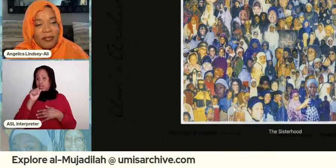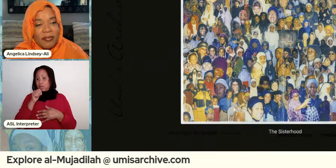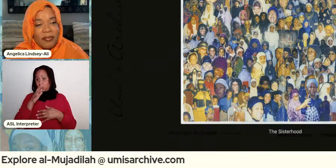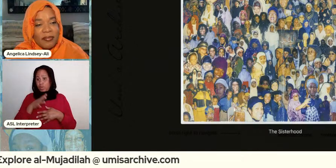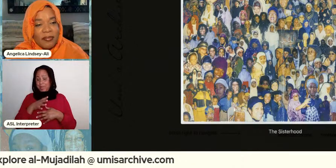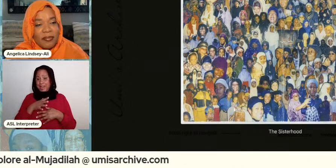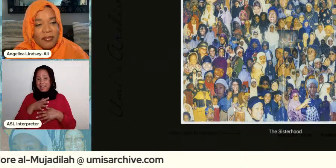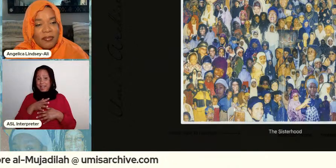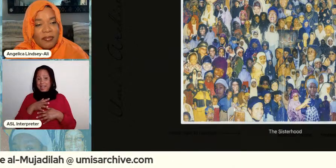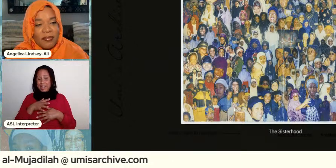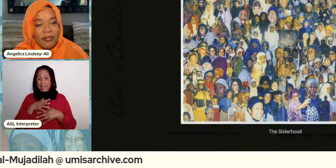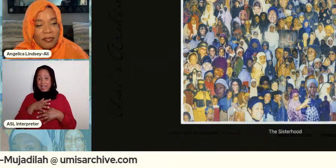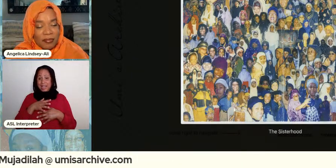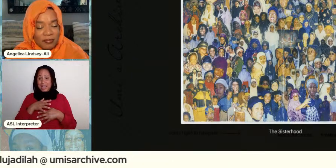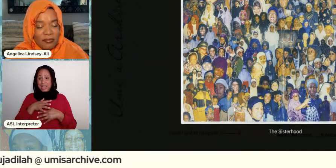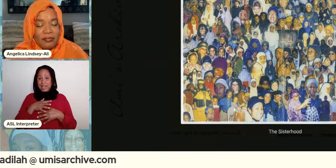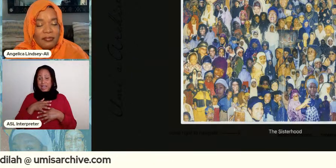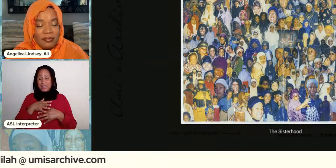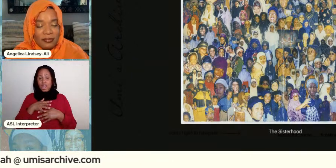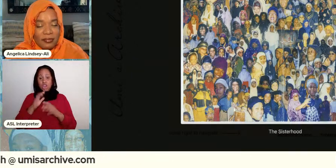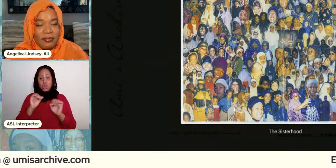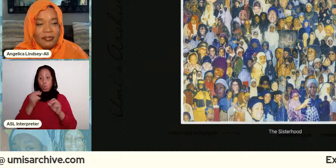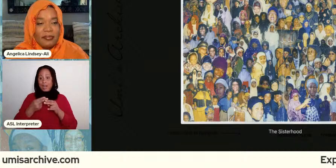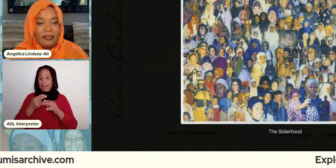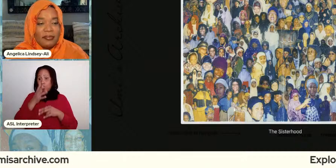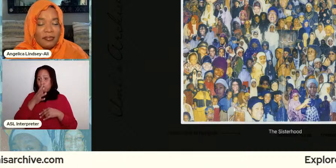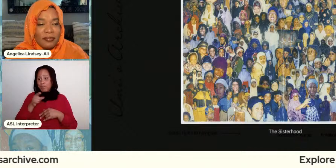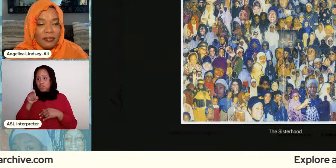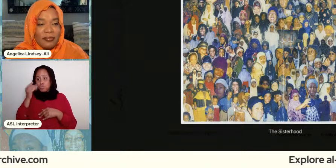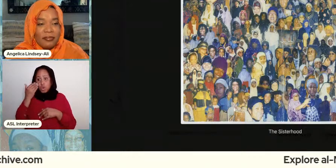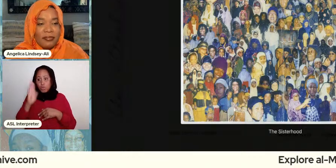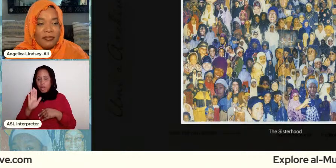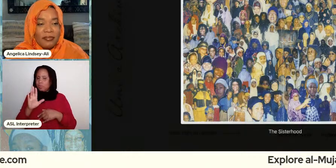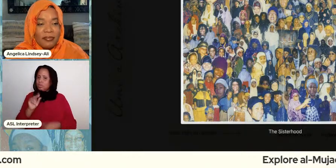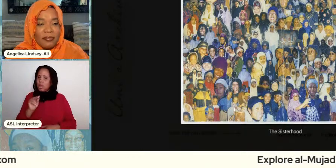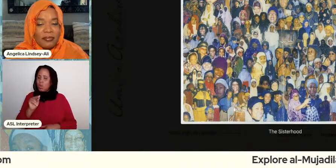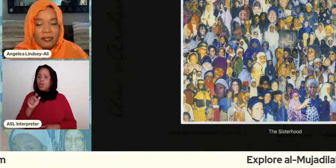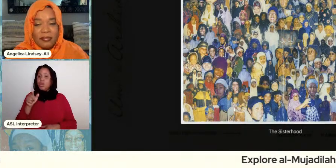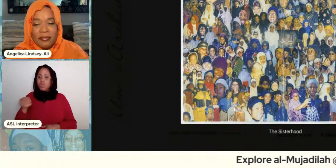women that you get messages from right these are not women who many people will know their names